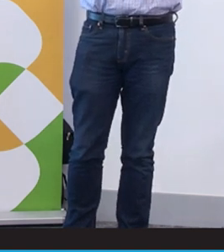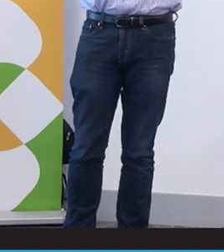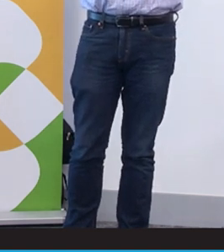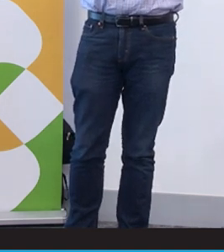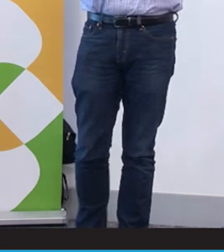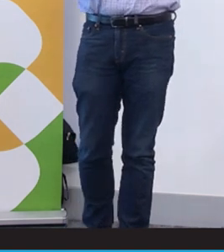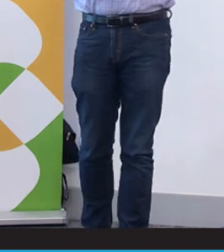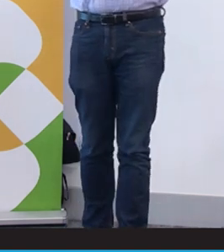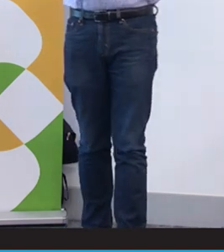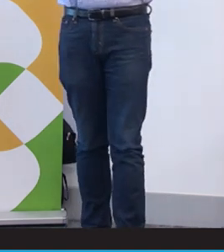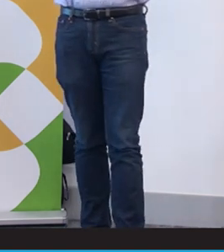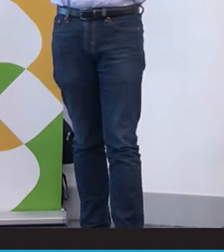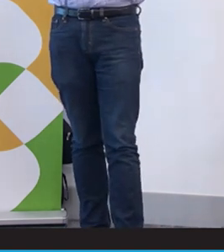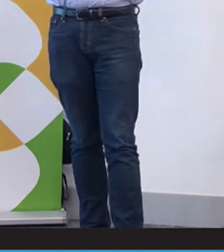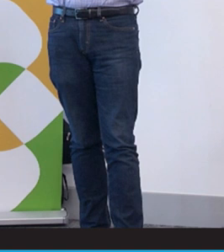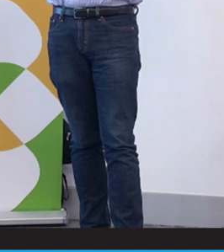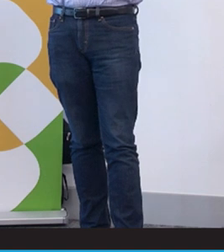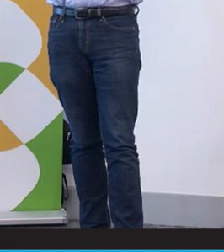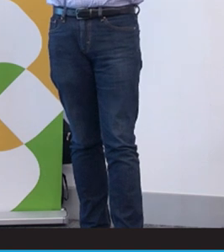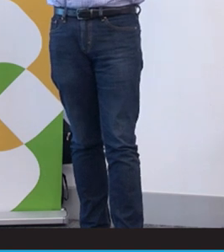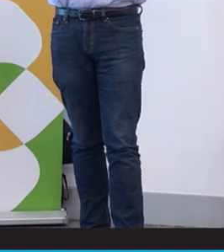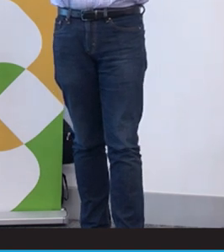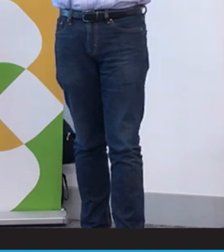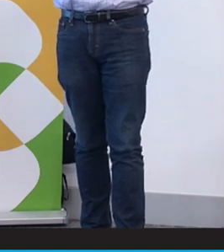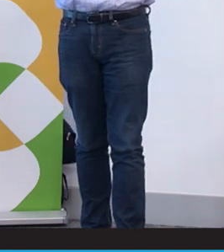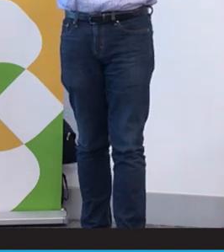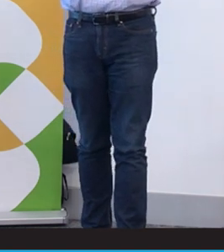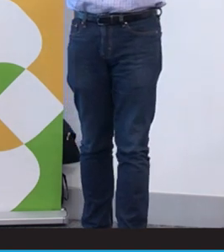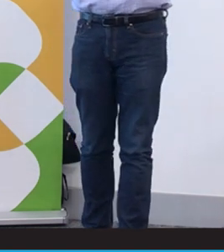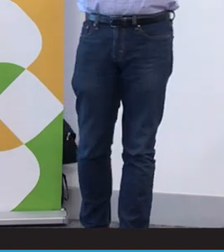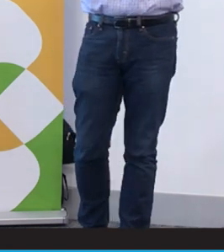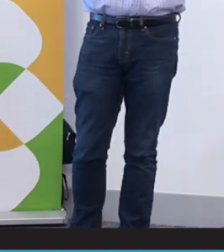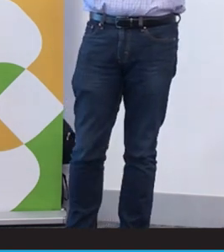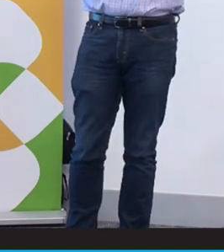there were no interpreters here, I would have this wealth of information to share with you.